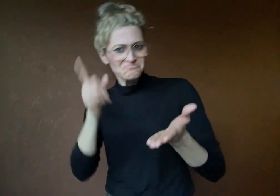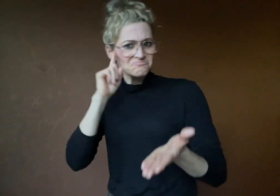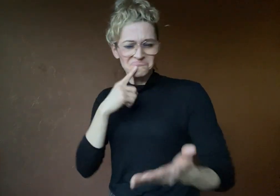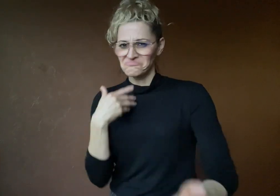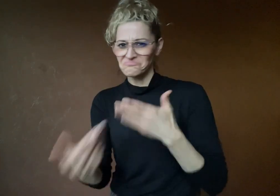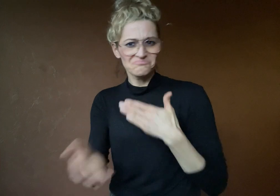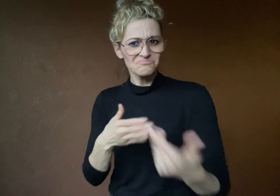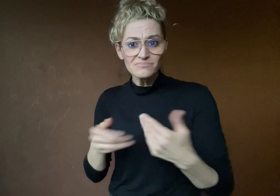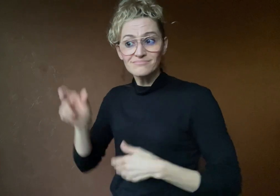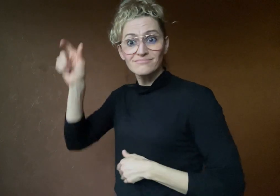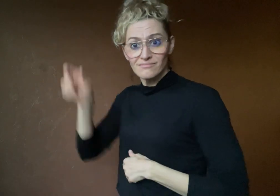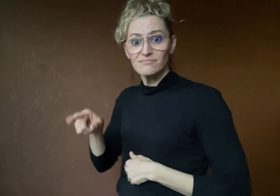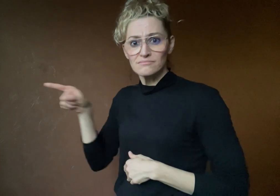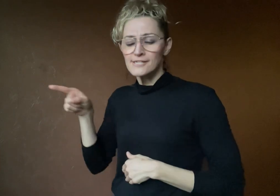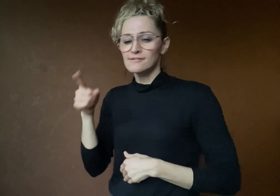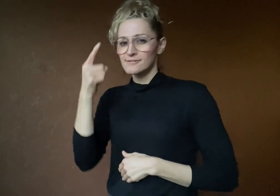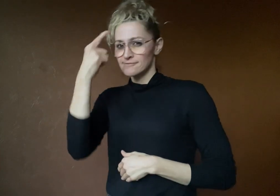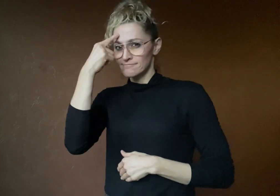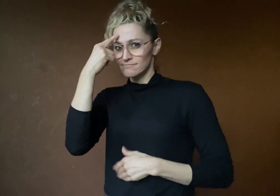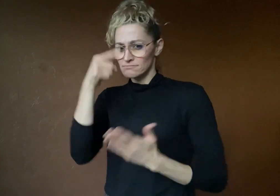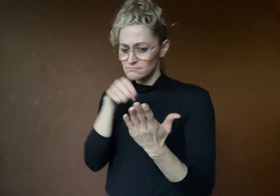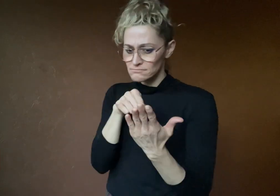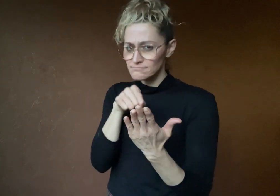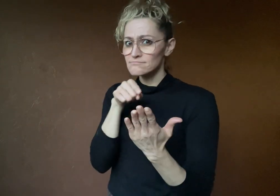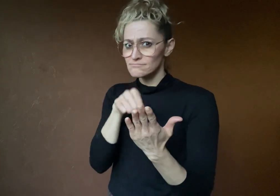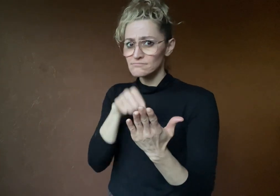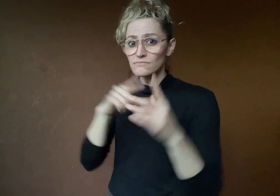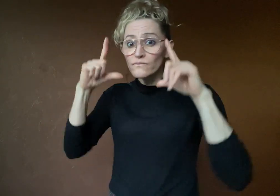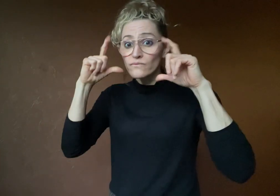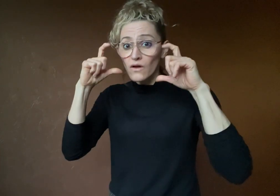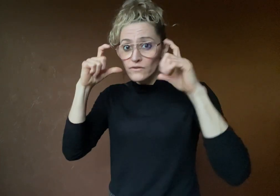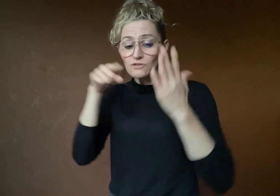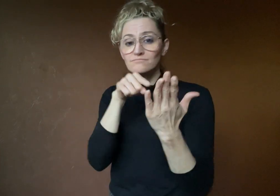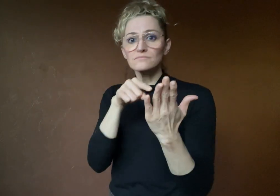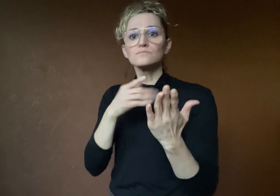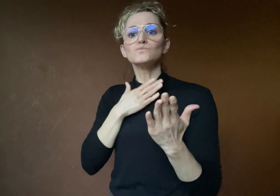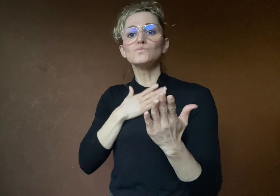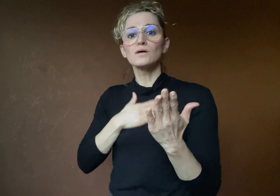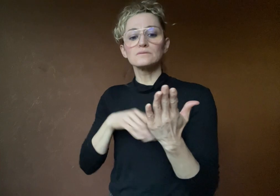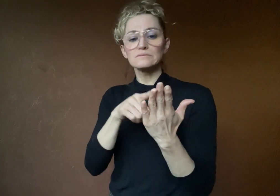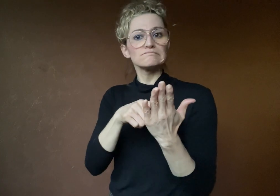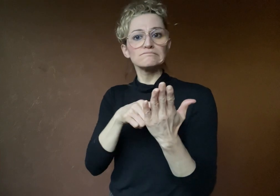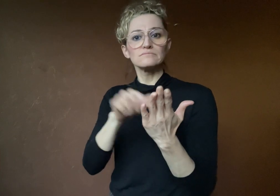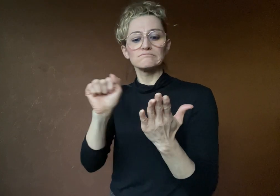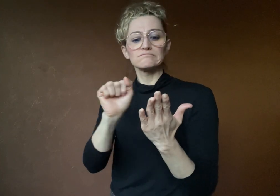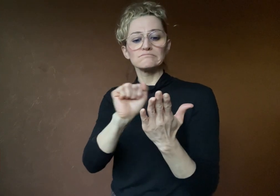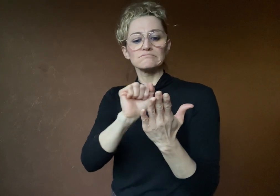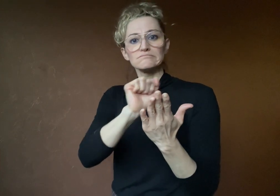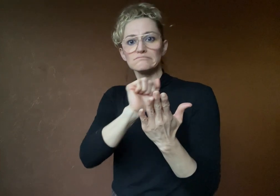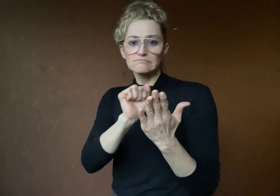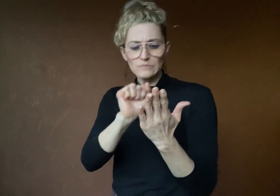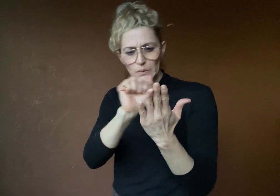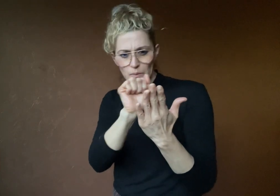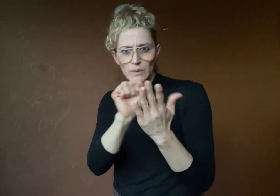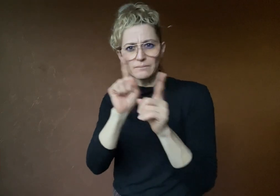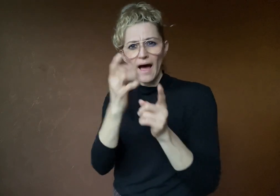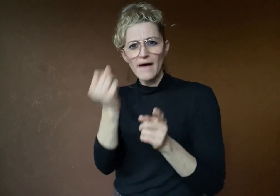She believes the photographer used an editing program